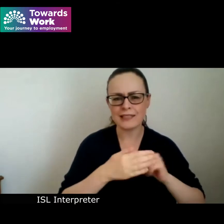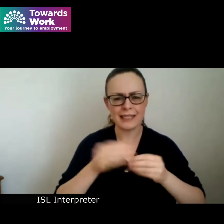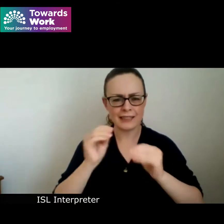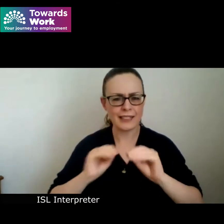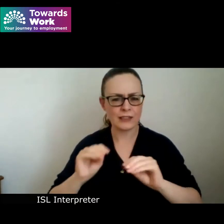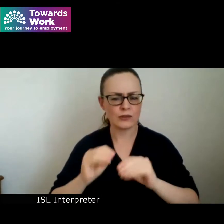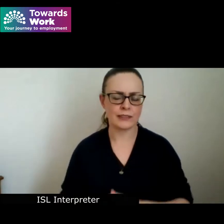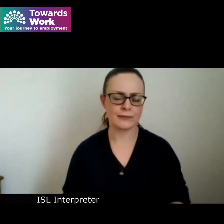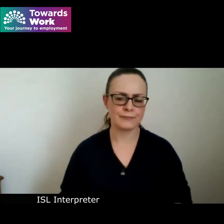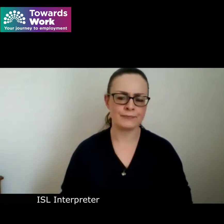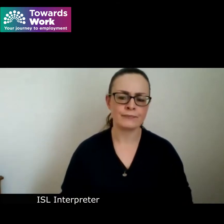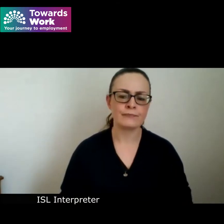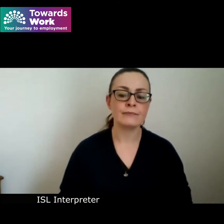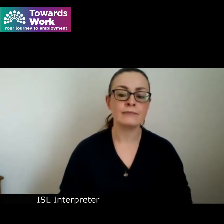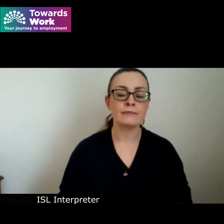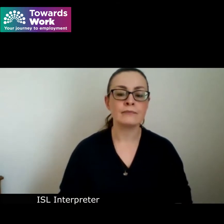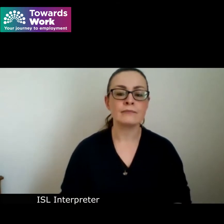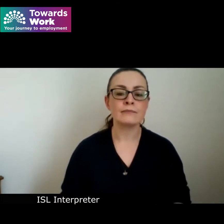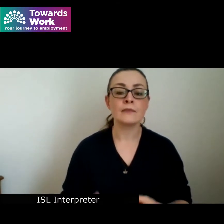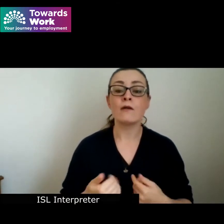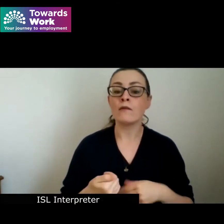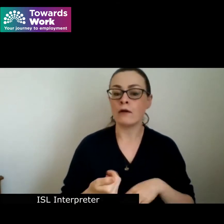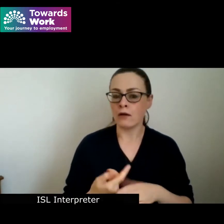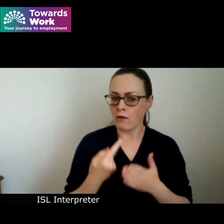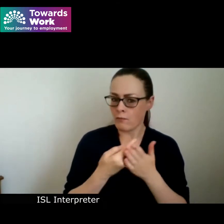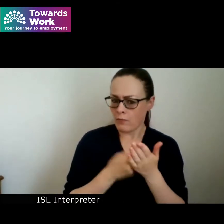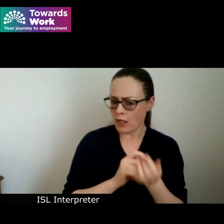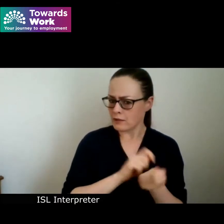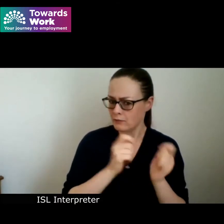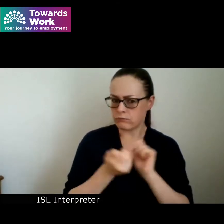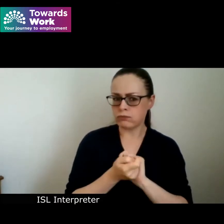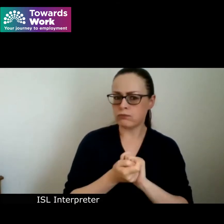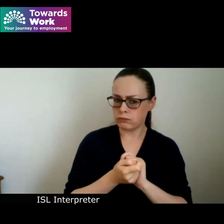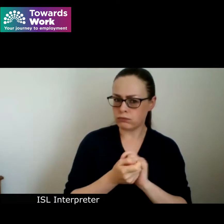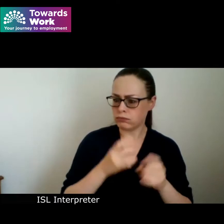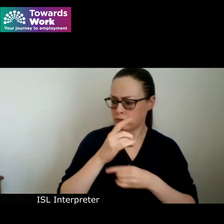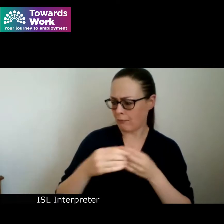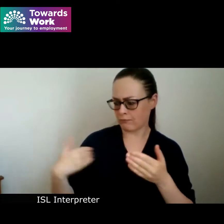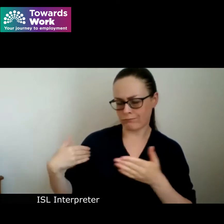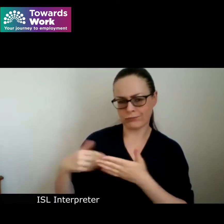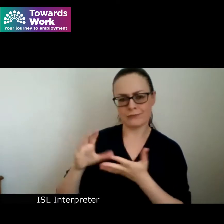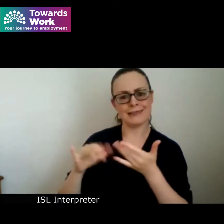Significant employment policy changes have taken place over the last 10 years in Ireland according